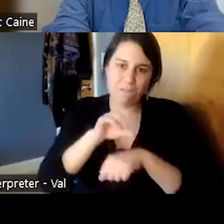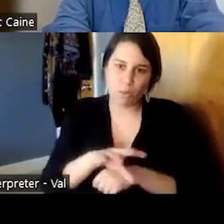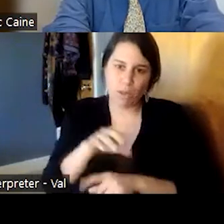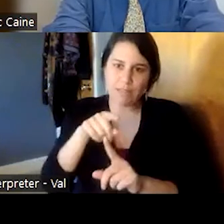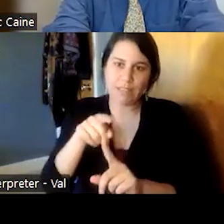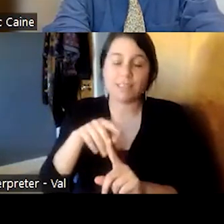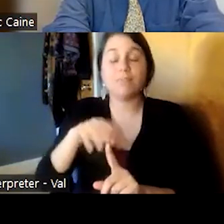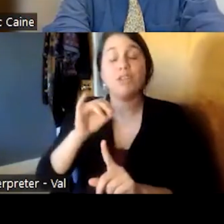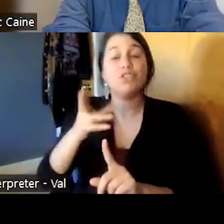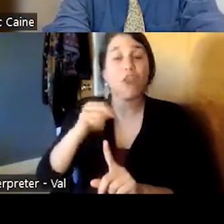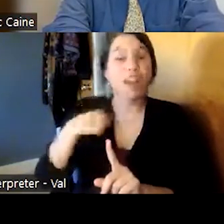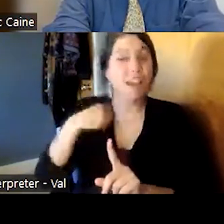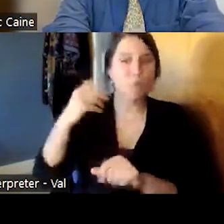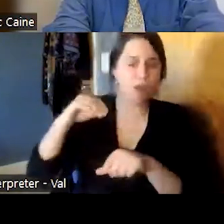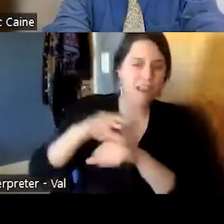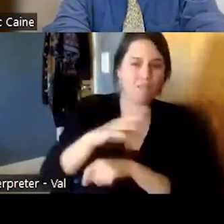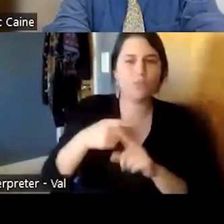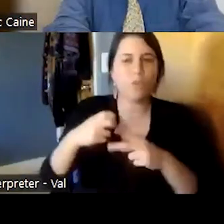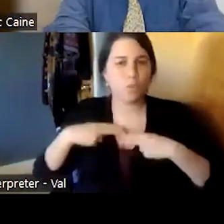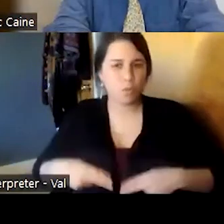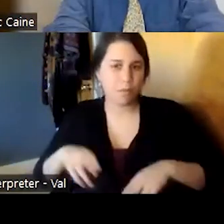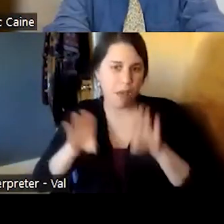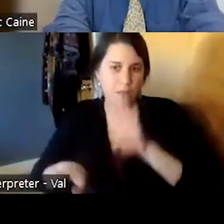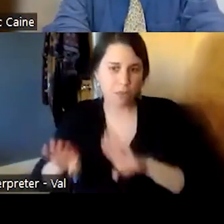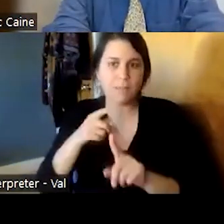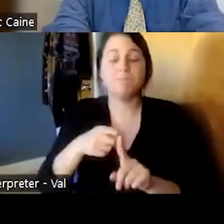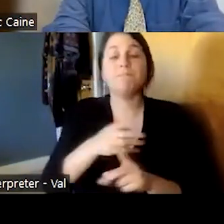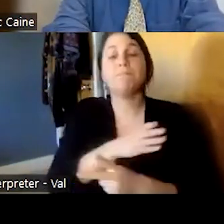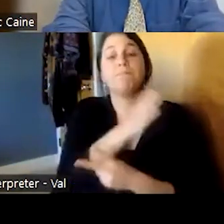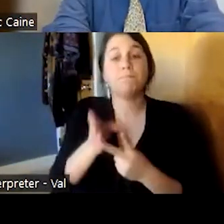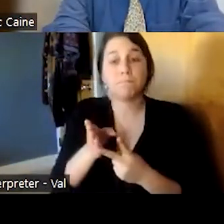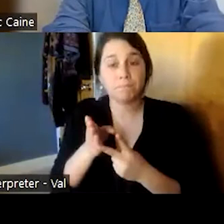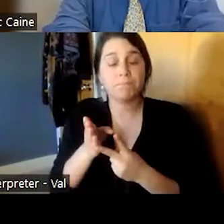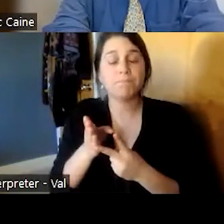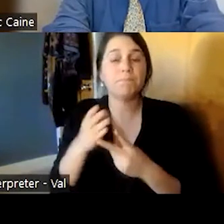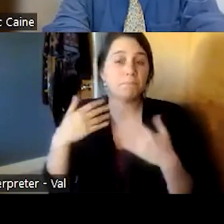human biology a second was the really remarkable thing that john did and